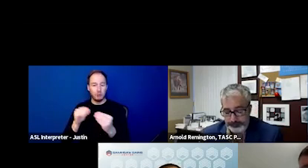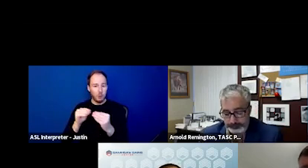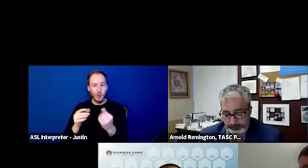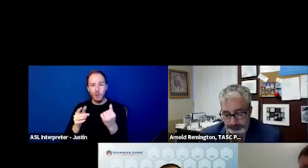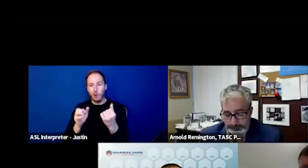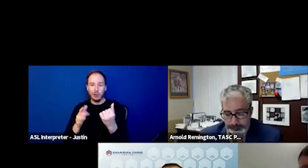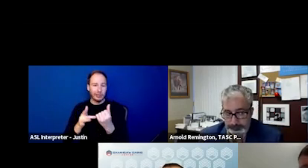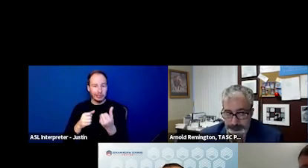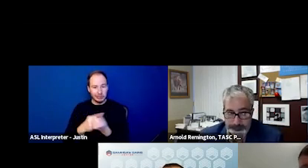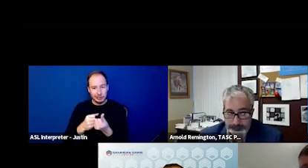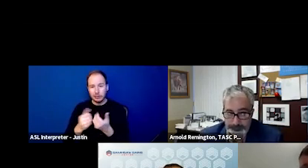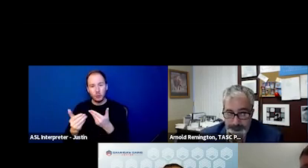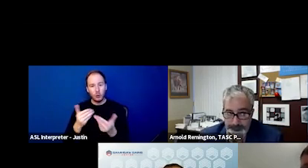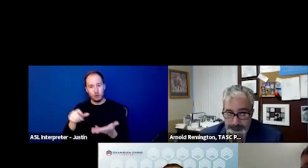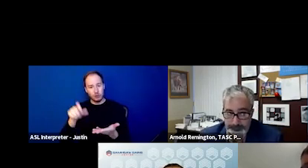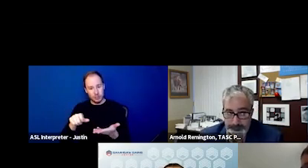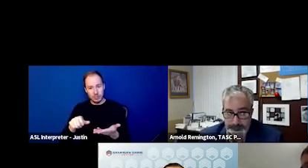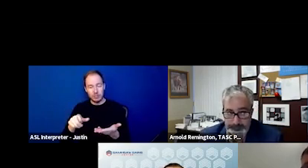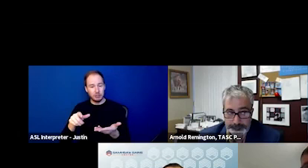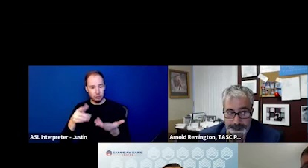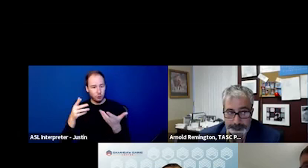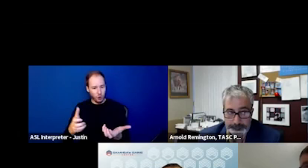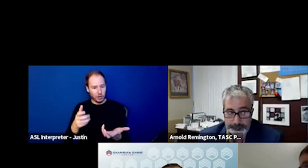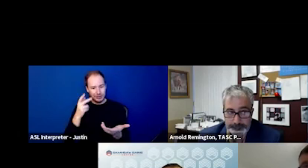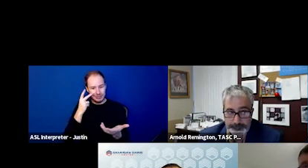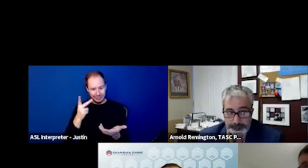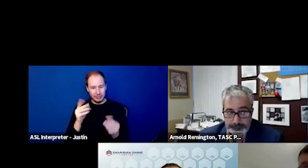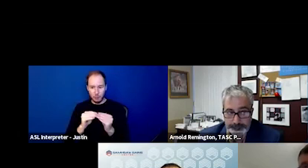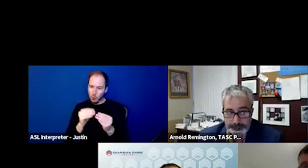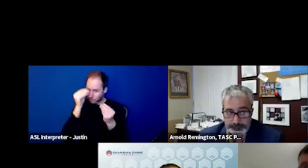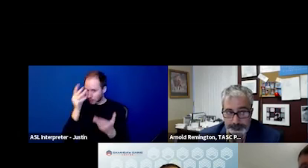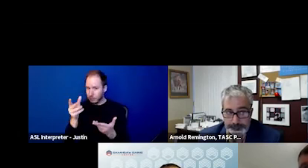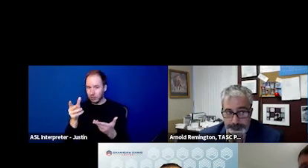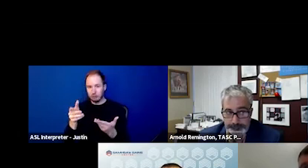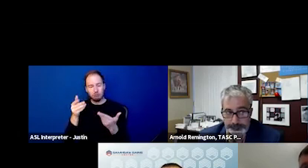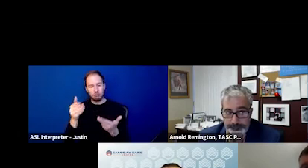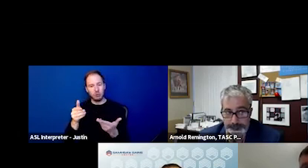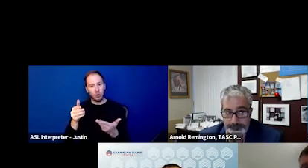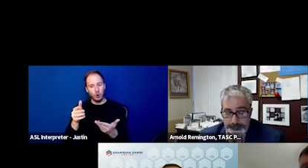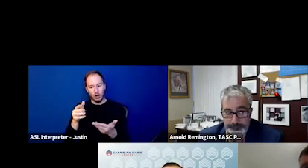assistance or other areas where you would like related information, then please indicate that,